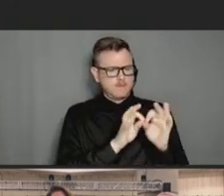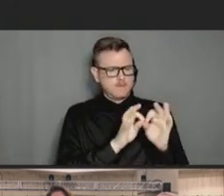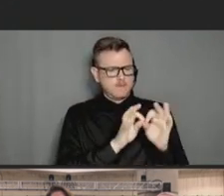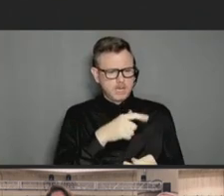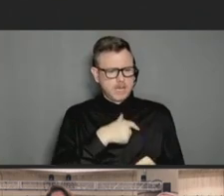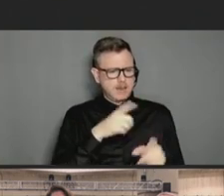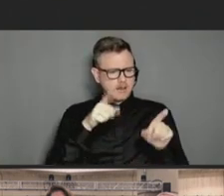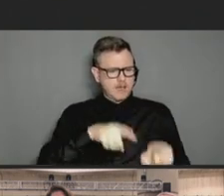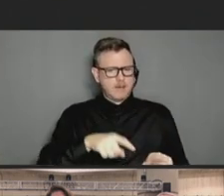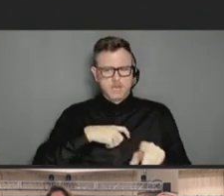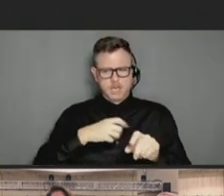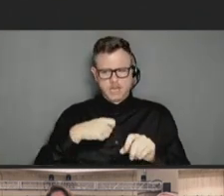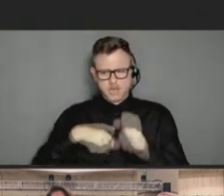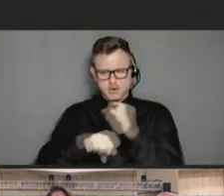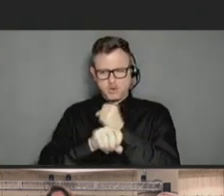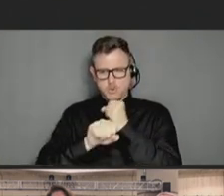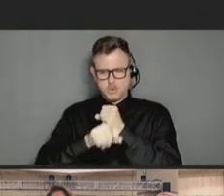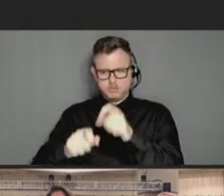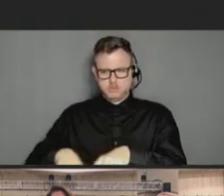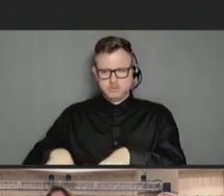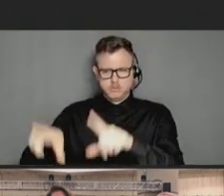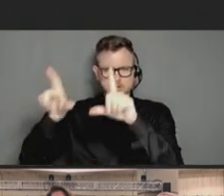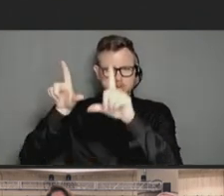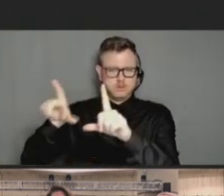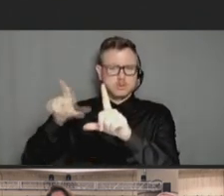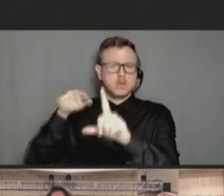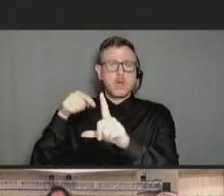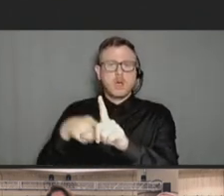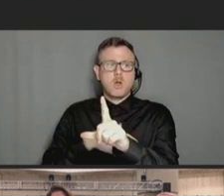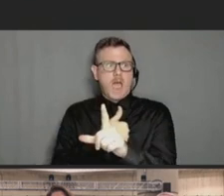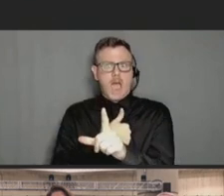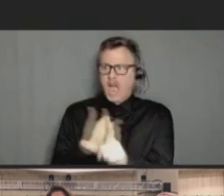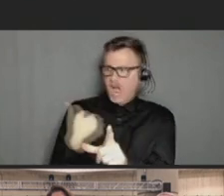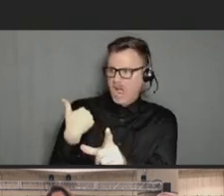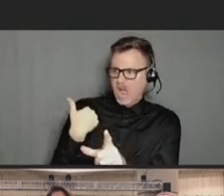on and they were like "Oh yeah, I got -- I had that." And let me tell you, that is absolutely